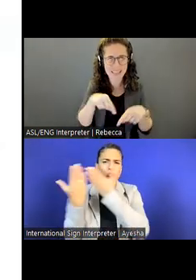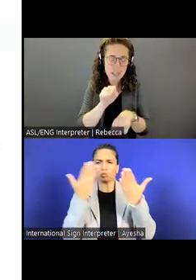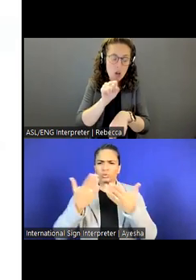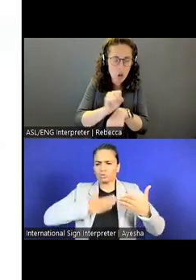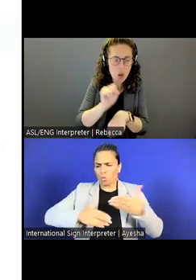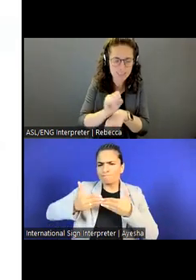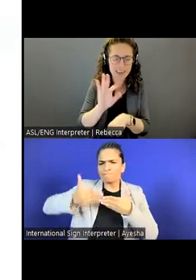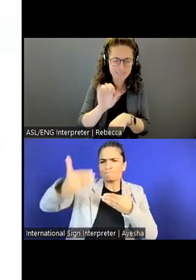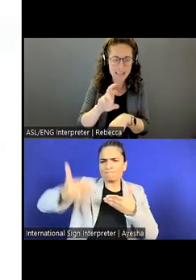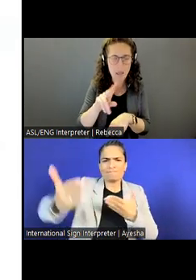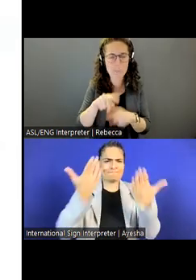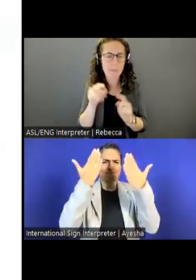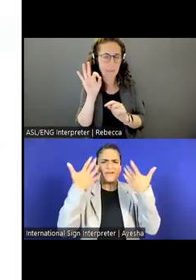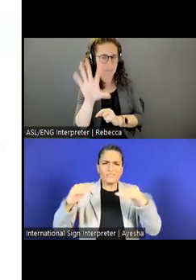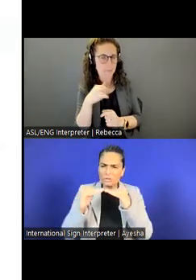information to have.